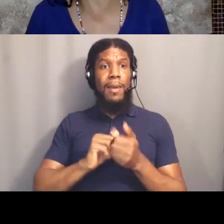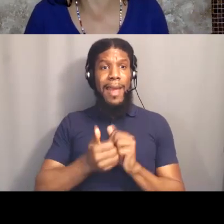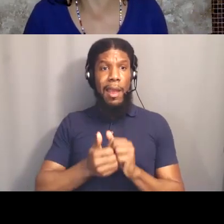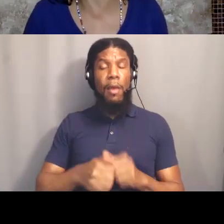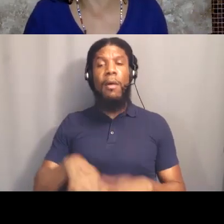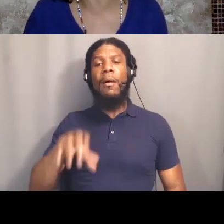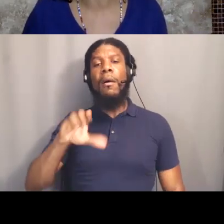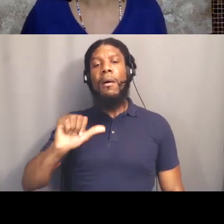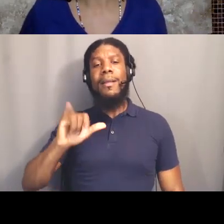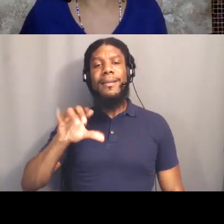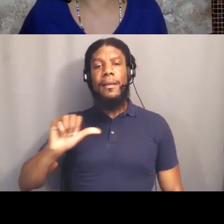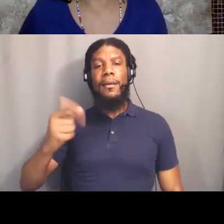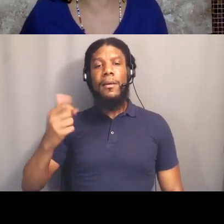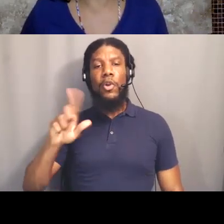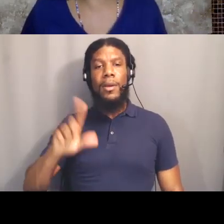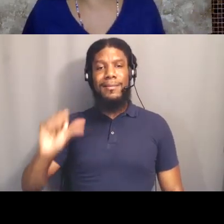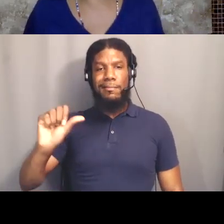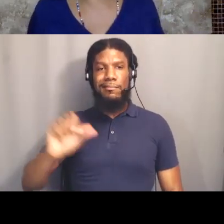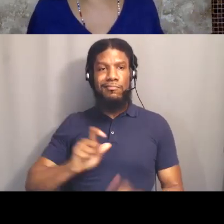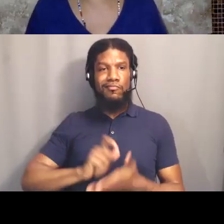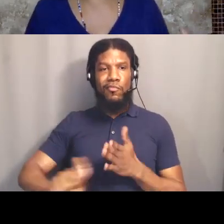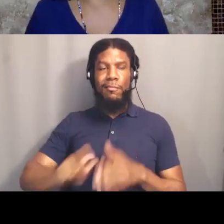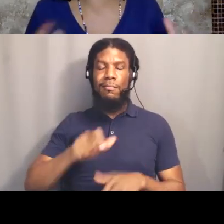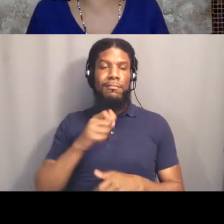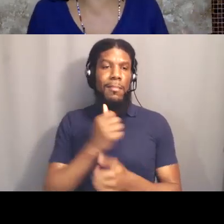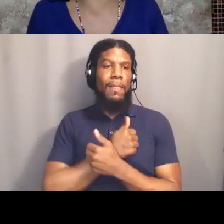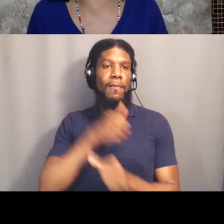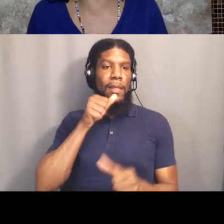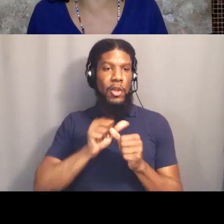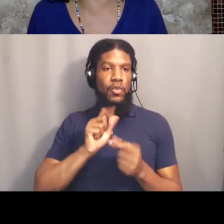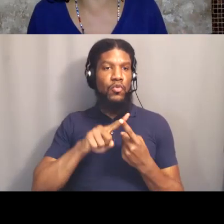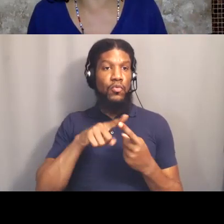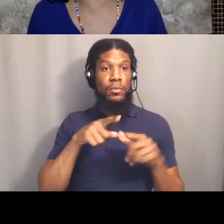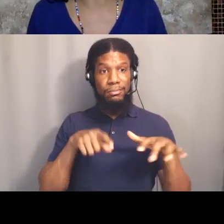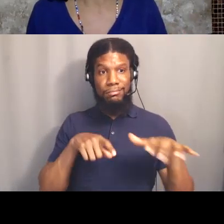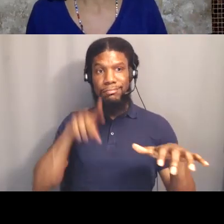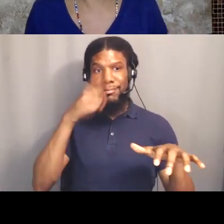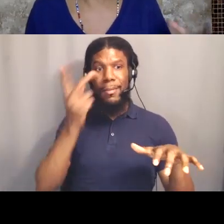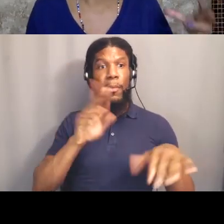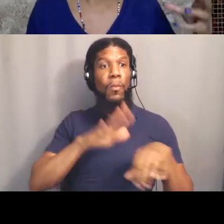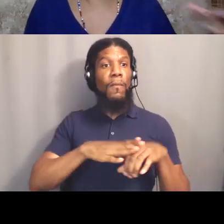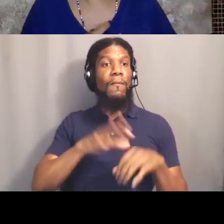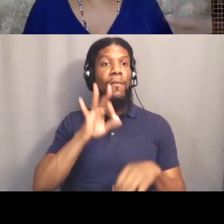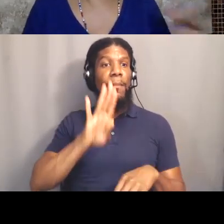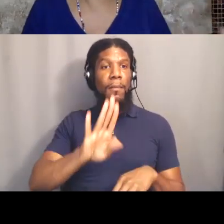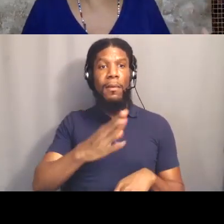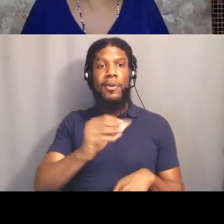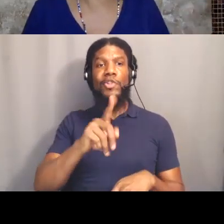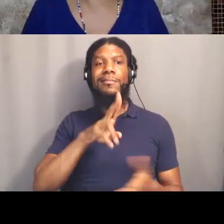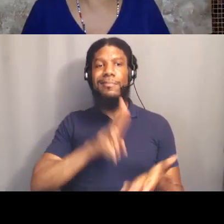to Black people on Facebook and she signs it Black Lives Matter, but simultaneous to that